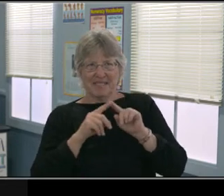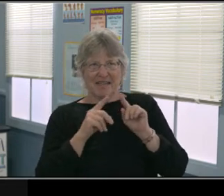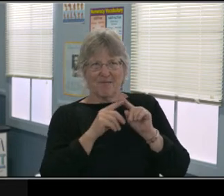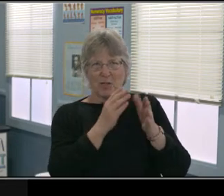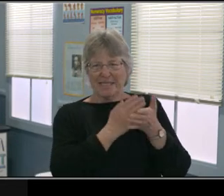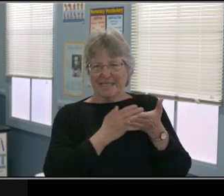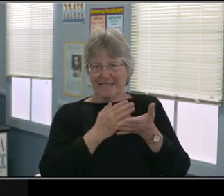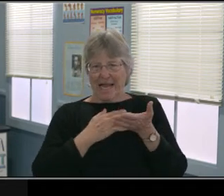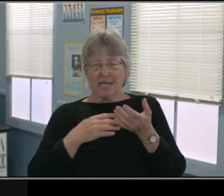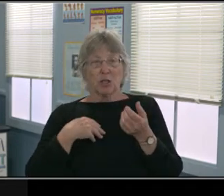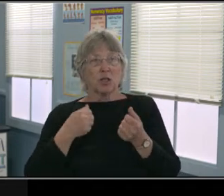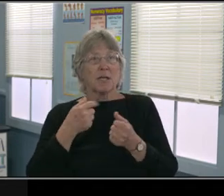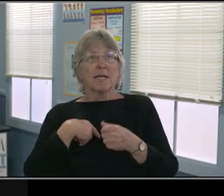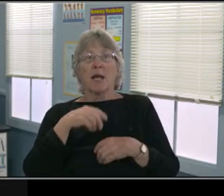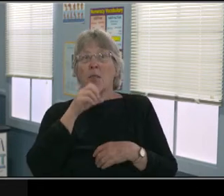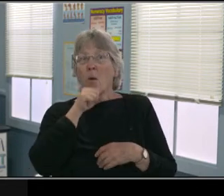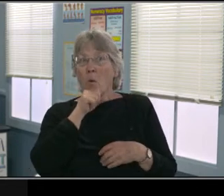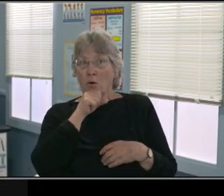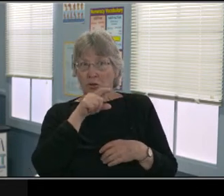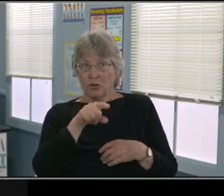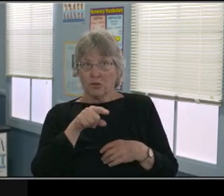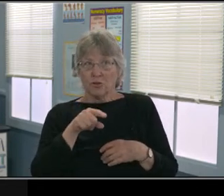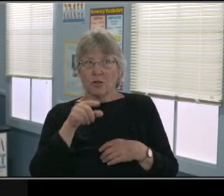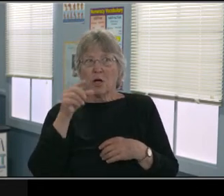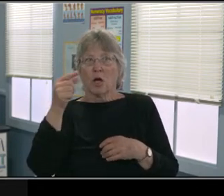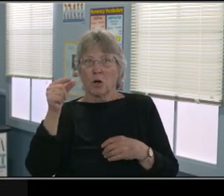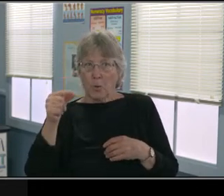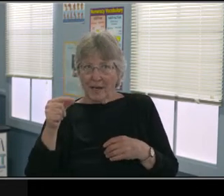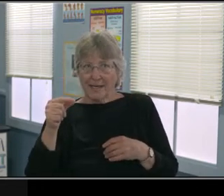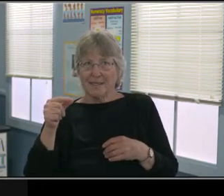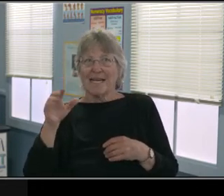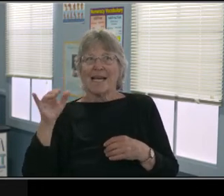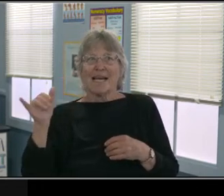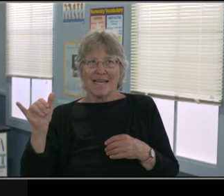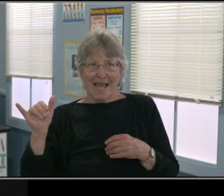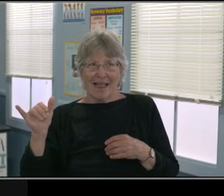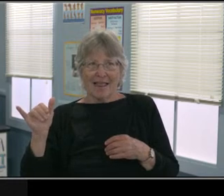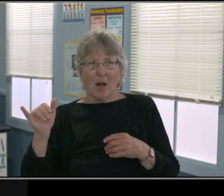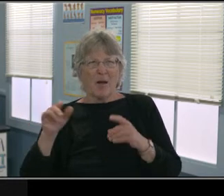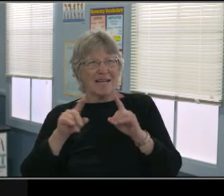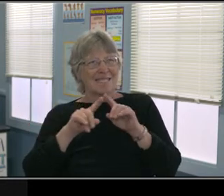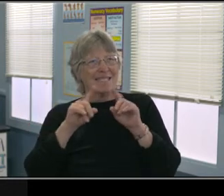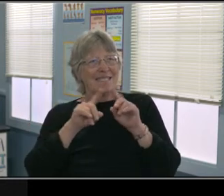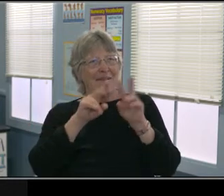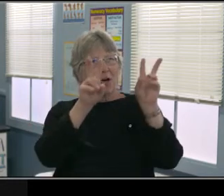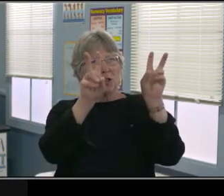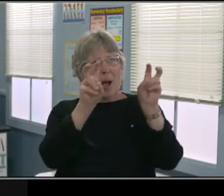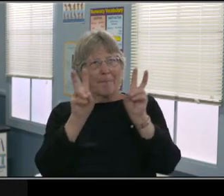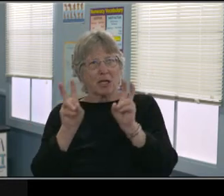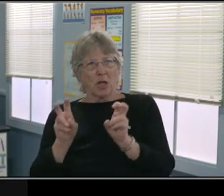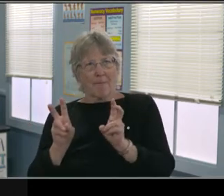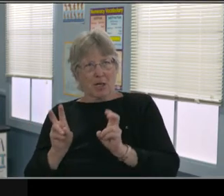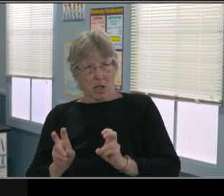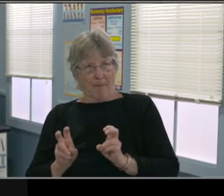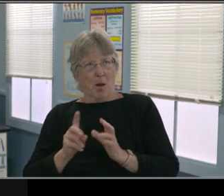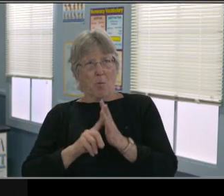to the greatest extent possible. So then if we go back through that whole thing and we look at the bolded sections, 10 school days,